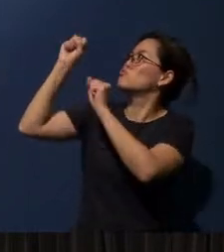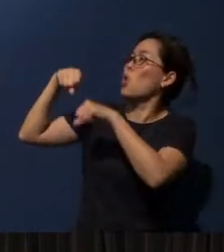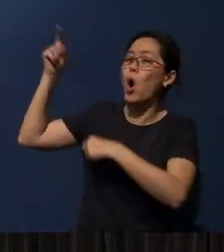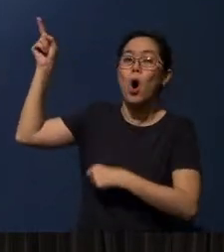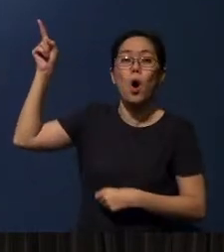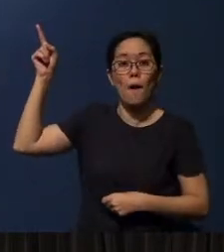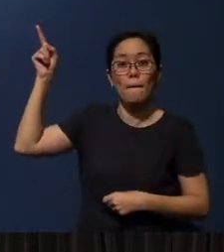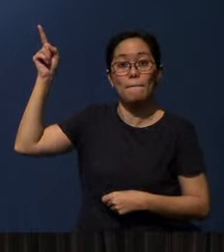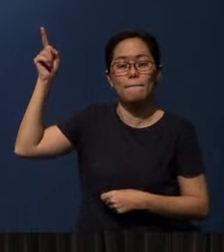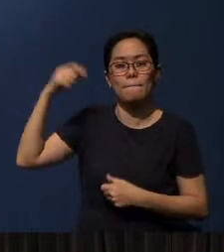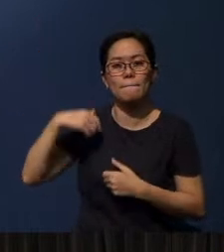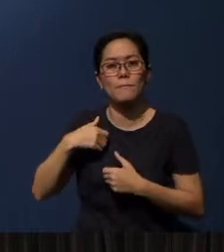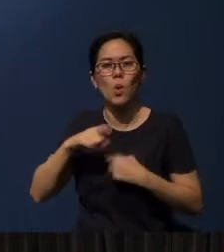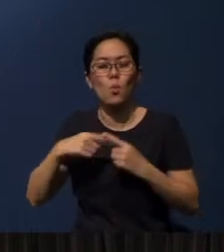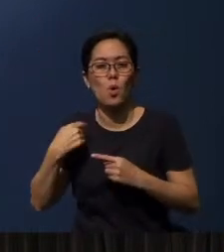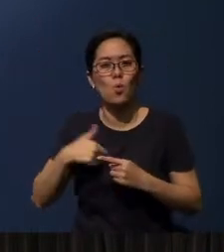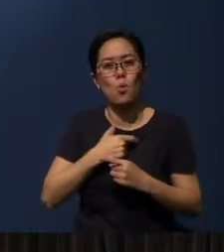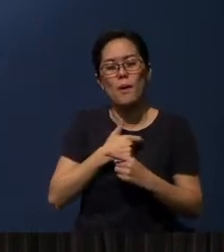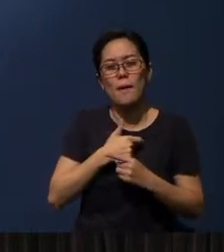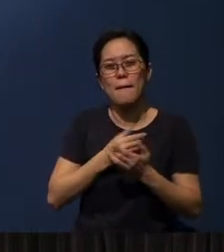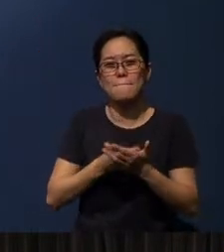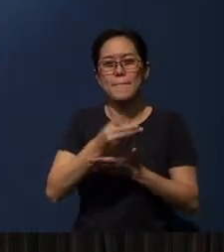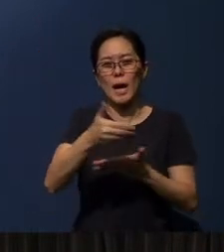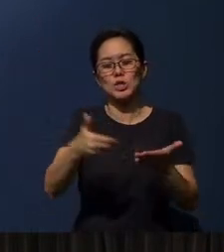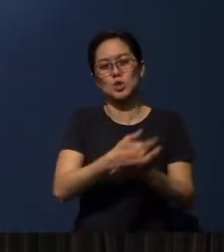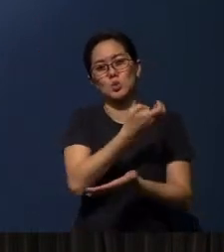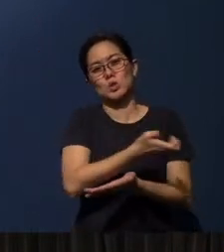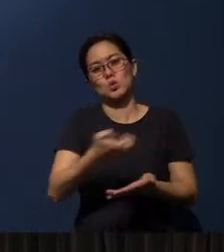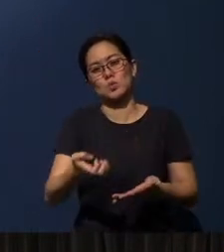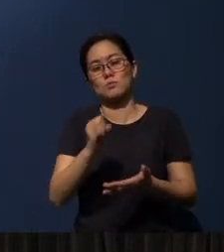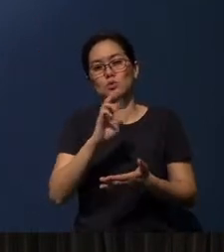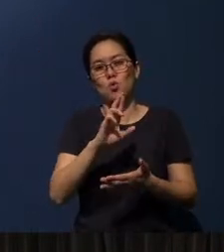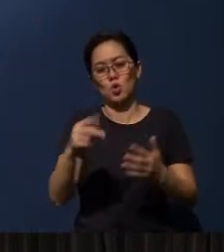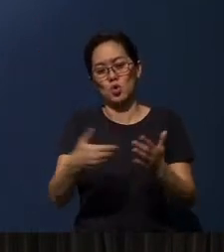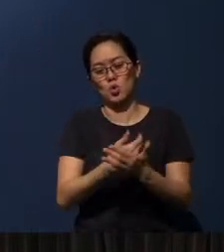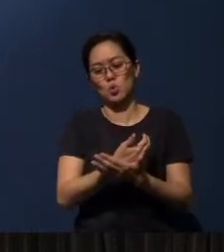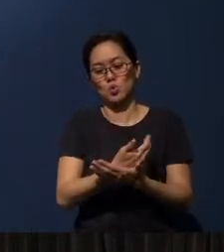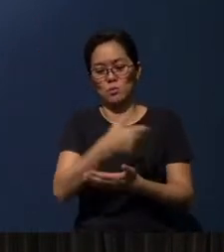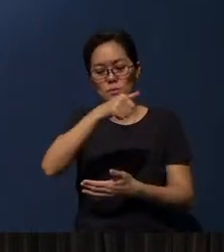And so when we buy a new equipment or a new appliance,